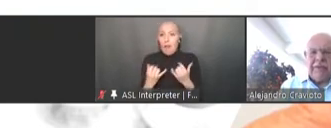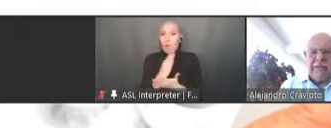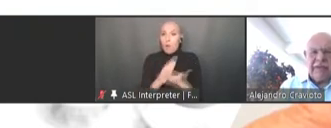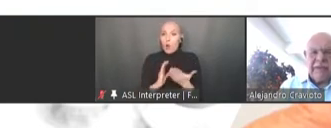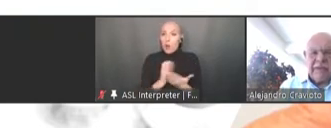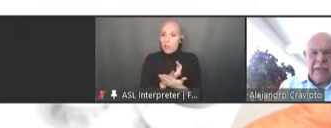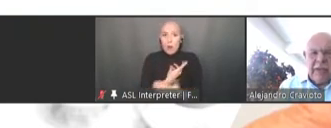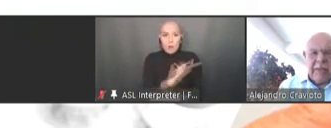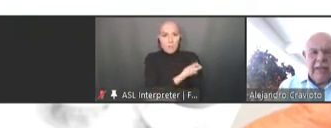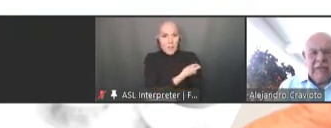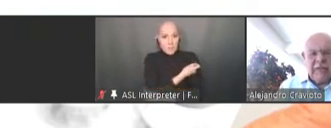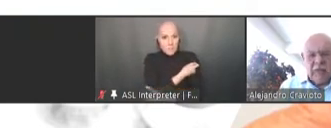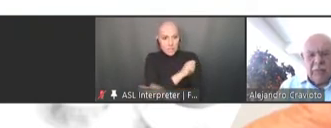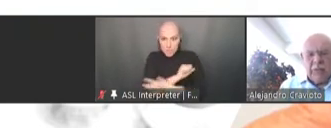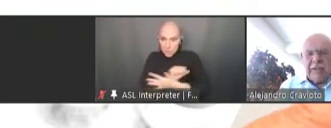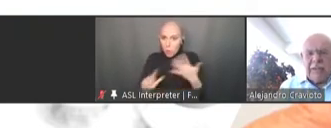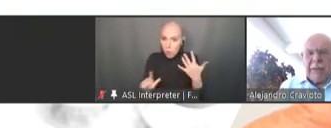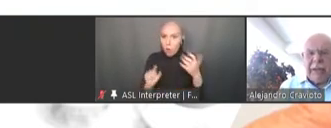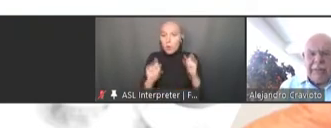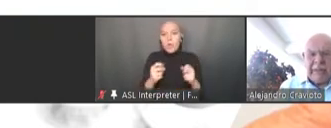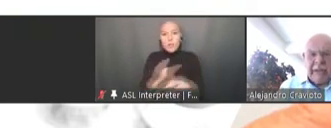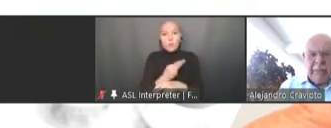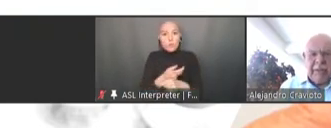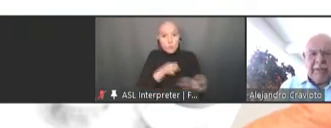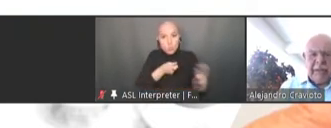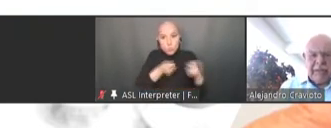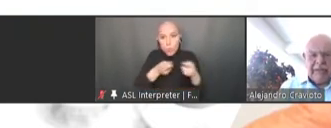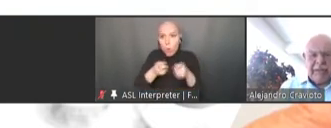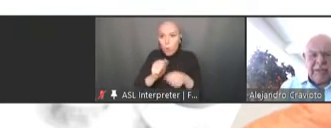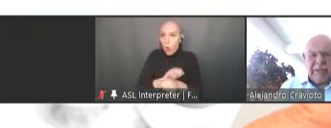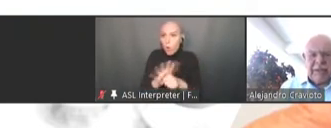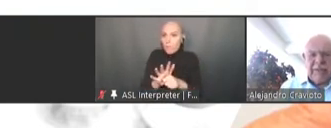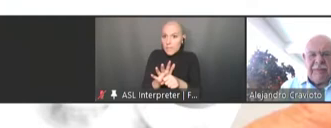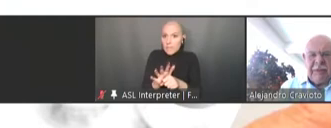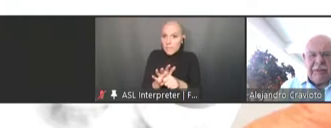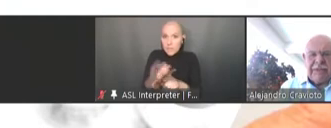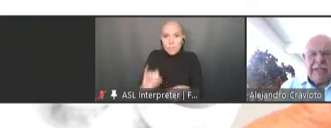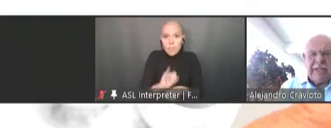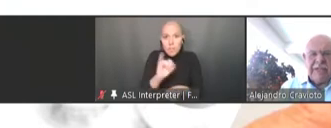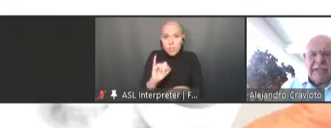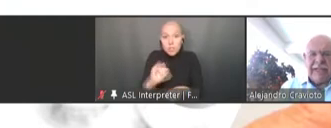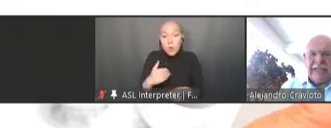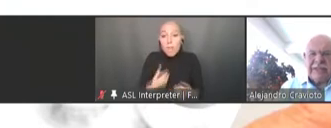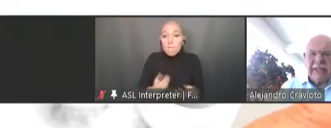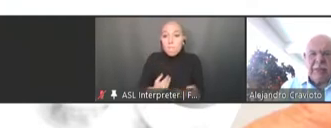infection. We have four more in the pipeline that we will discuss and review in SAGE in the next